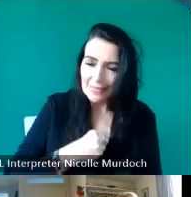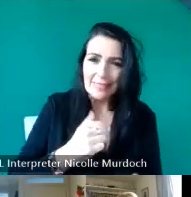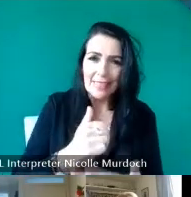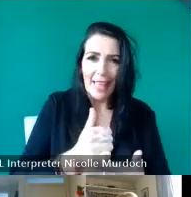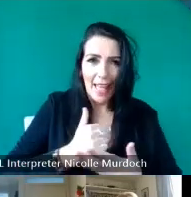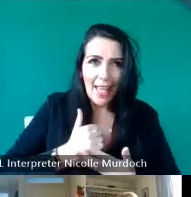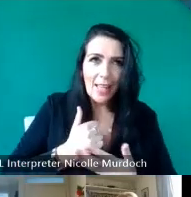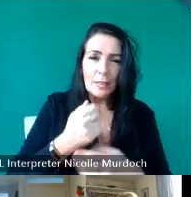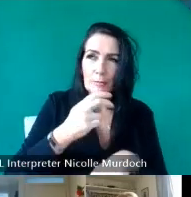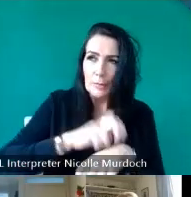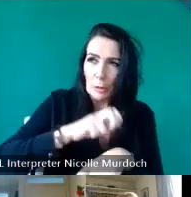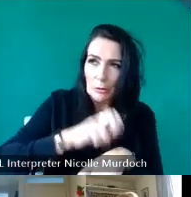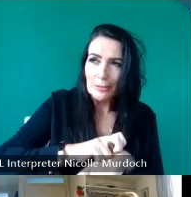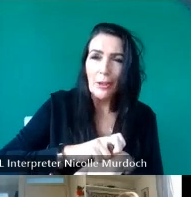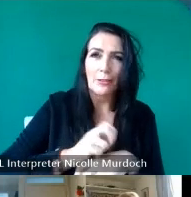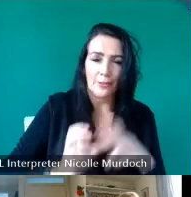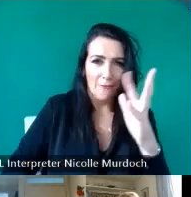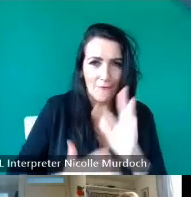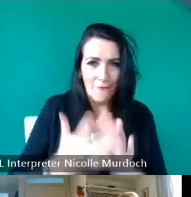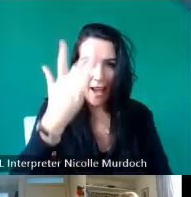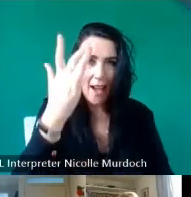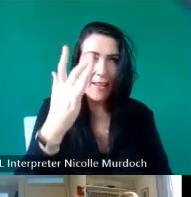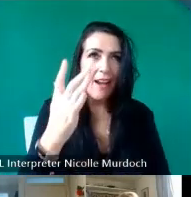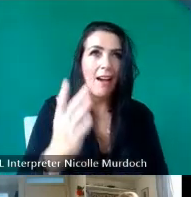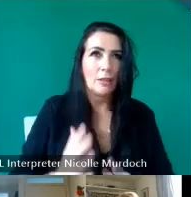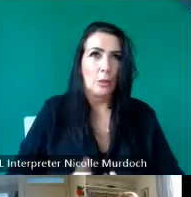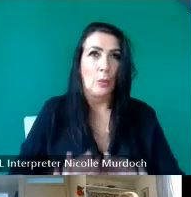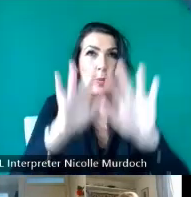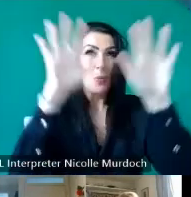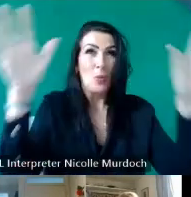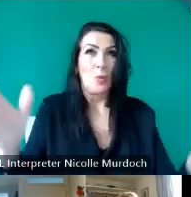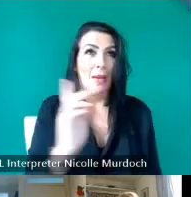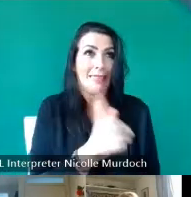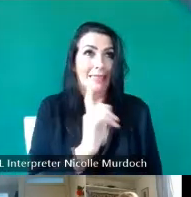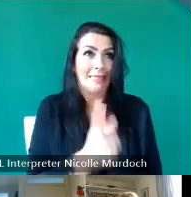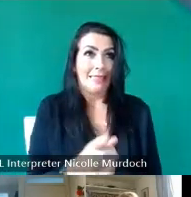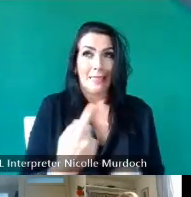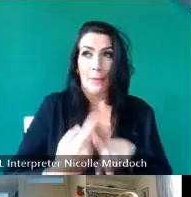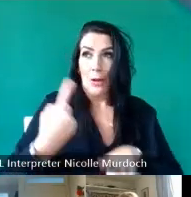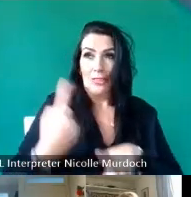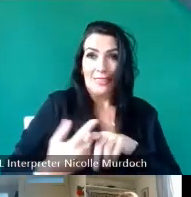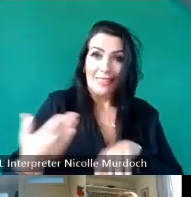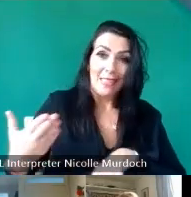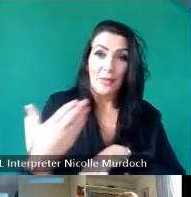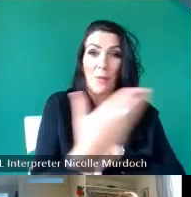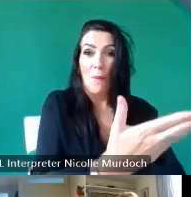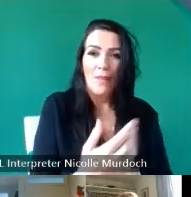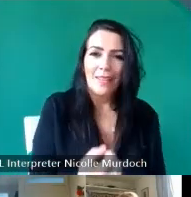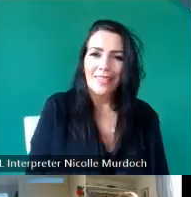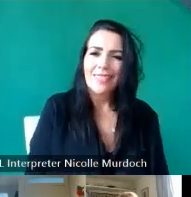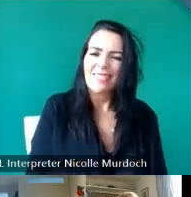don't realize what kind of uh Medical Services we had in in the old days the other person I wanted